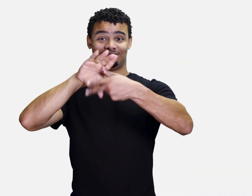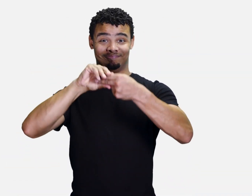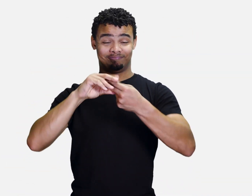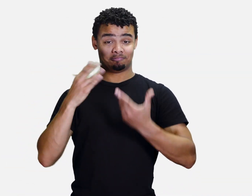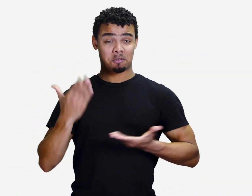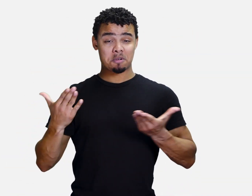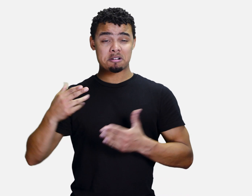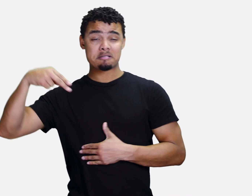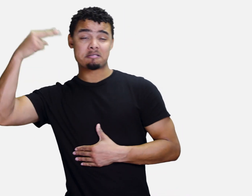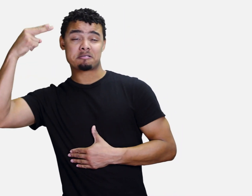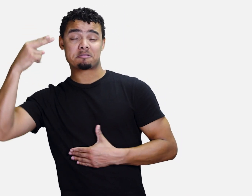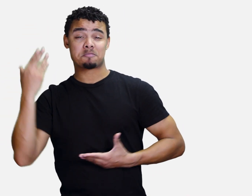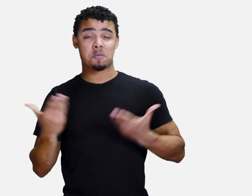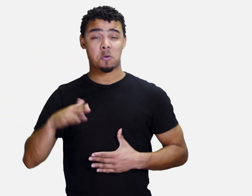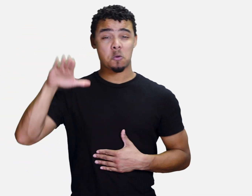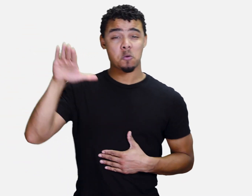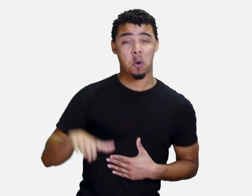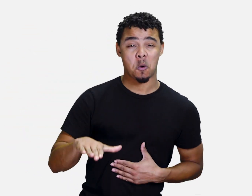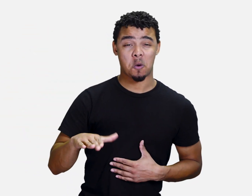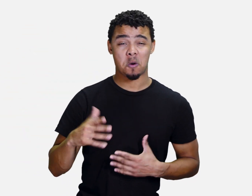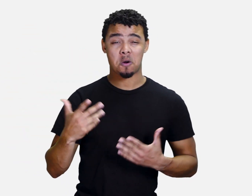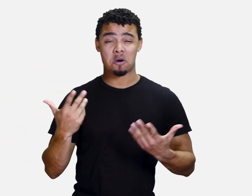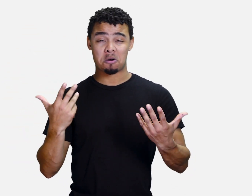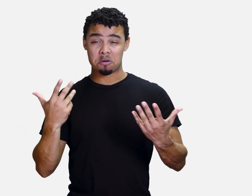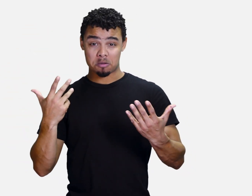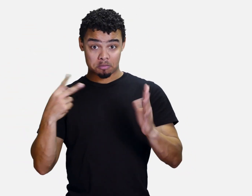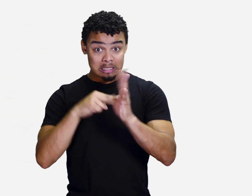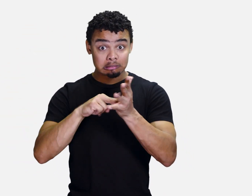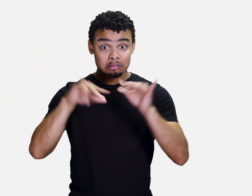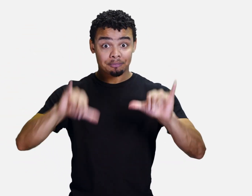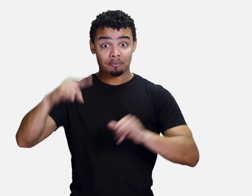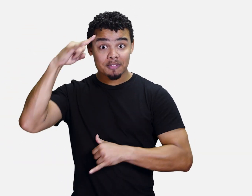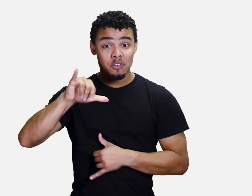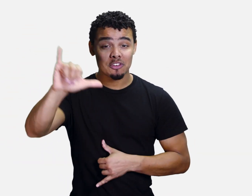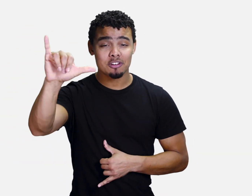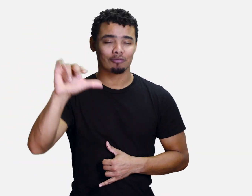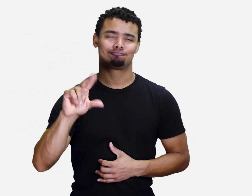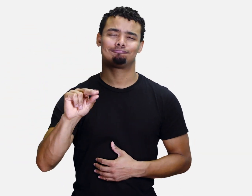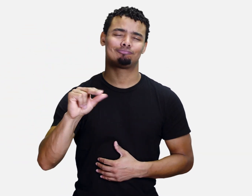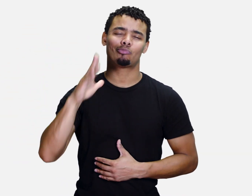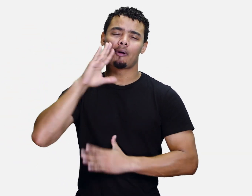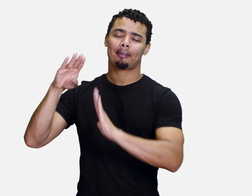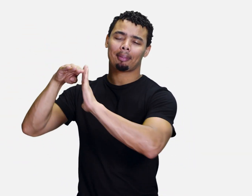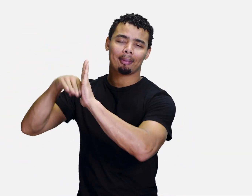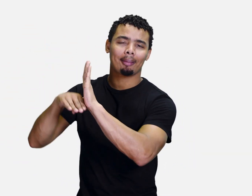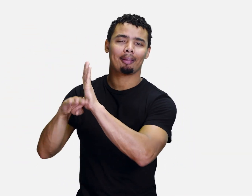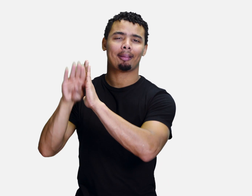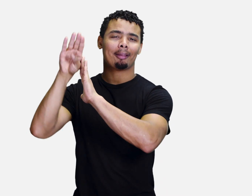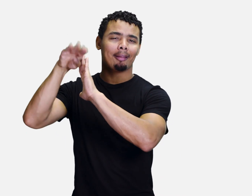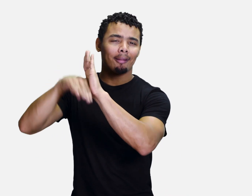Your self-determination inventory score may be high or low, but your score isn't set in stone.